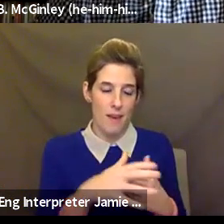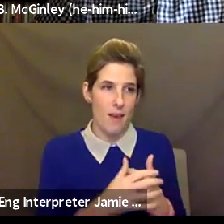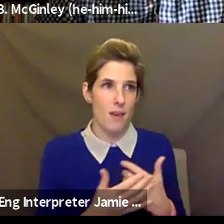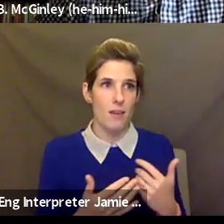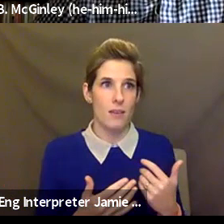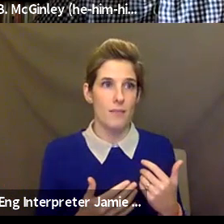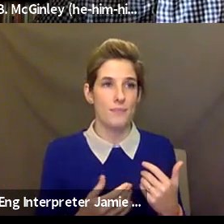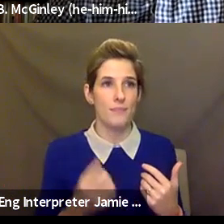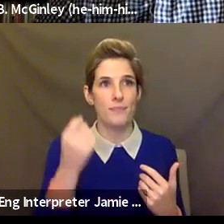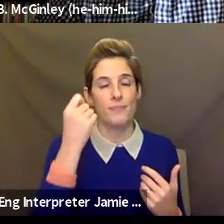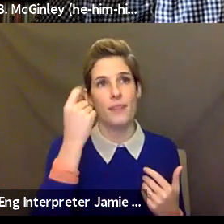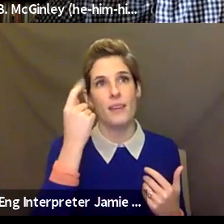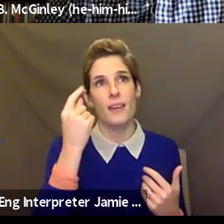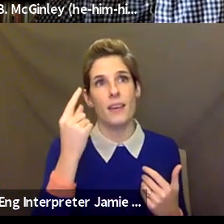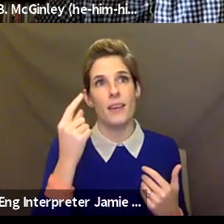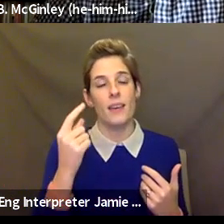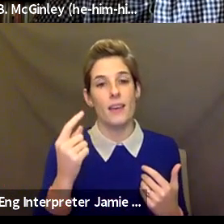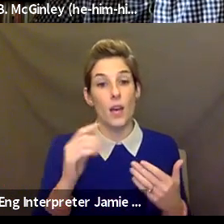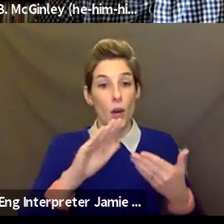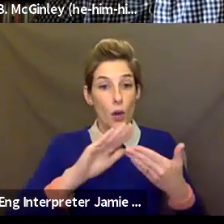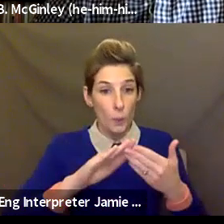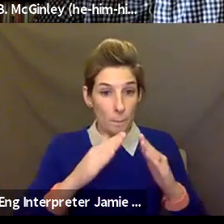creation of community, in terms of working with the young people